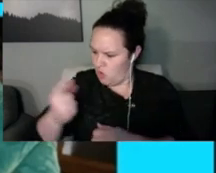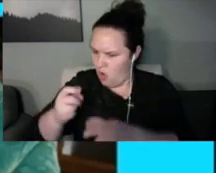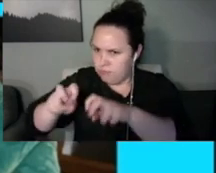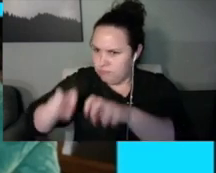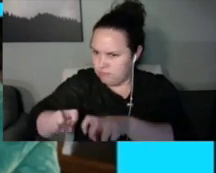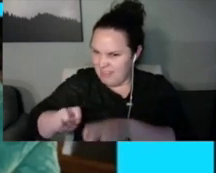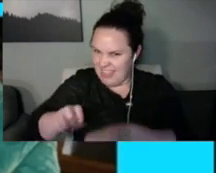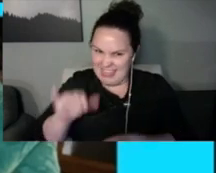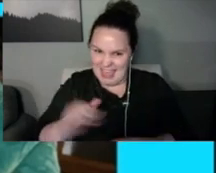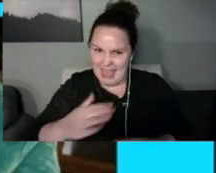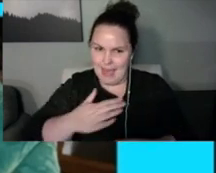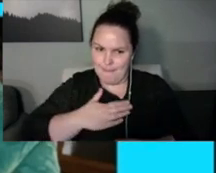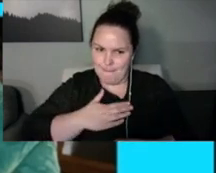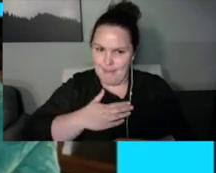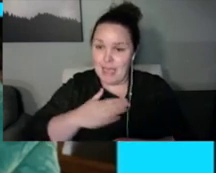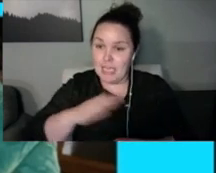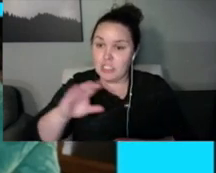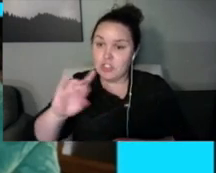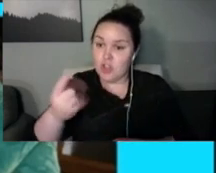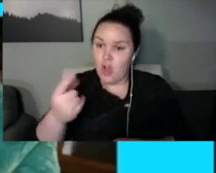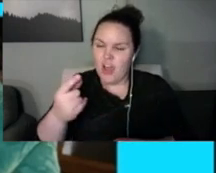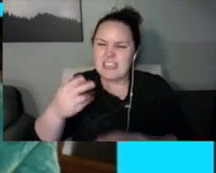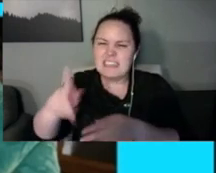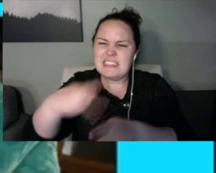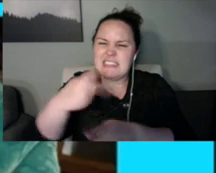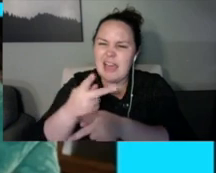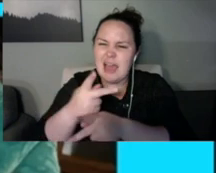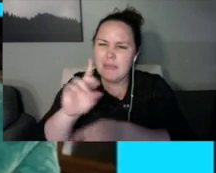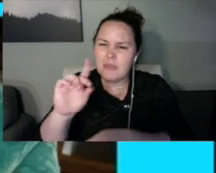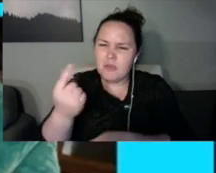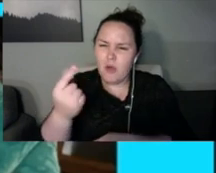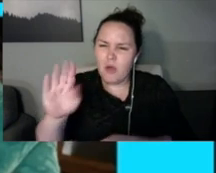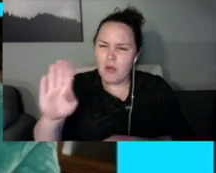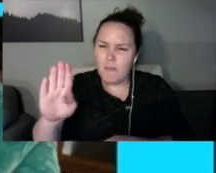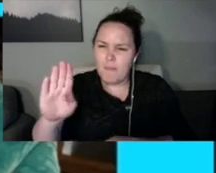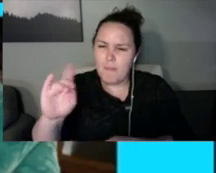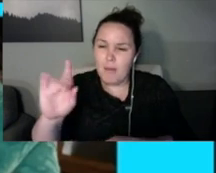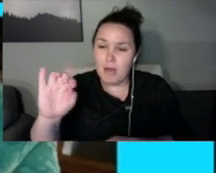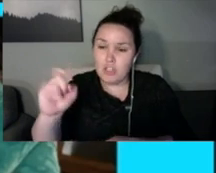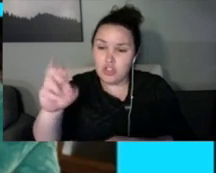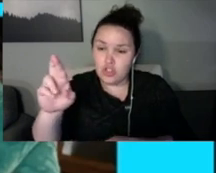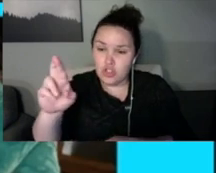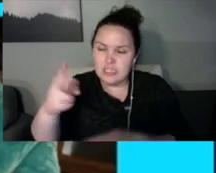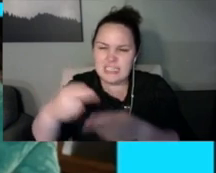Because antique tractors, this is my thing, friends.